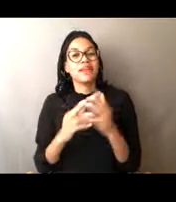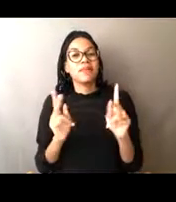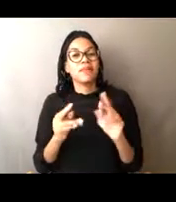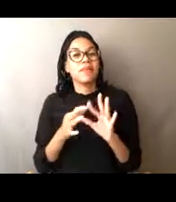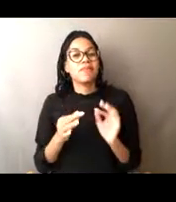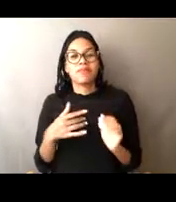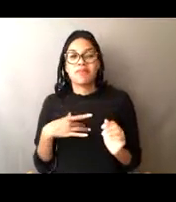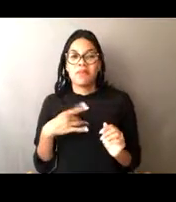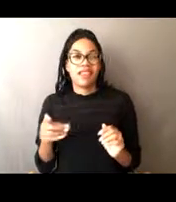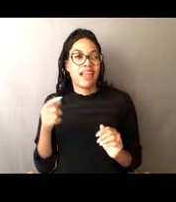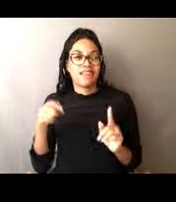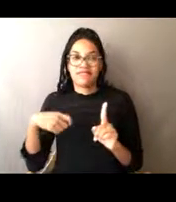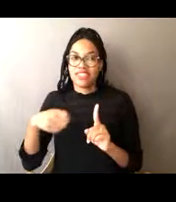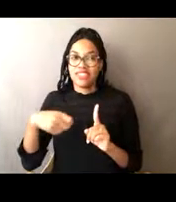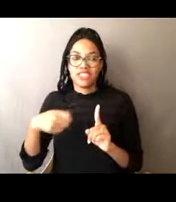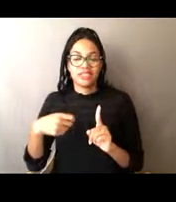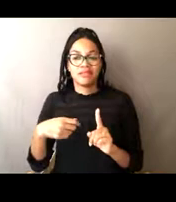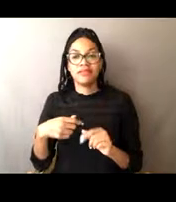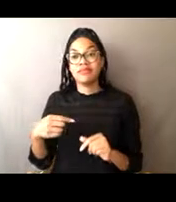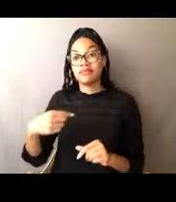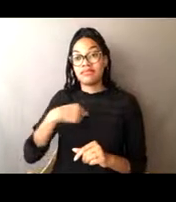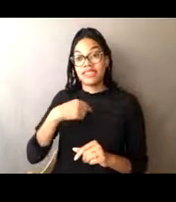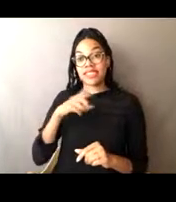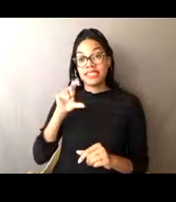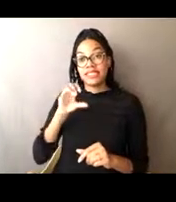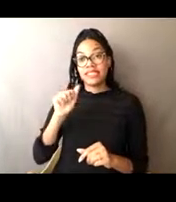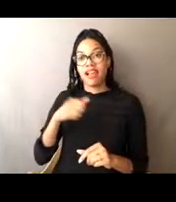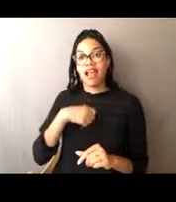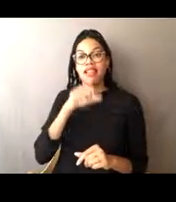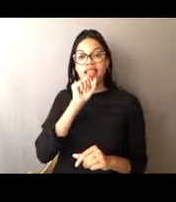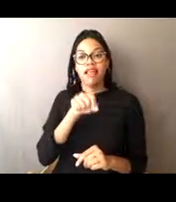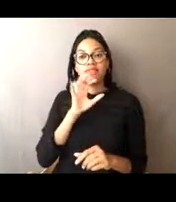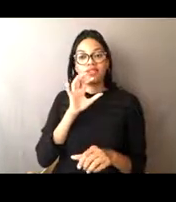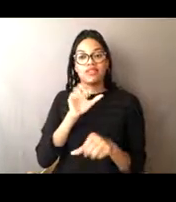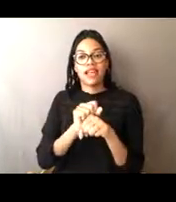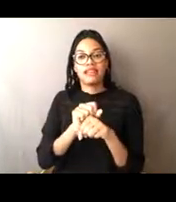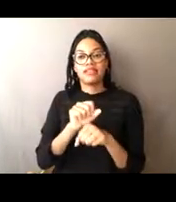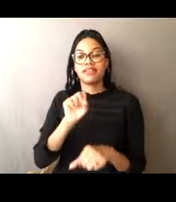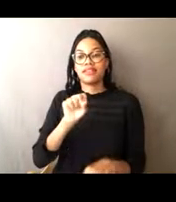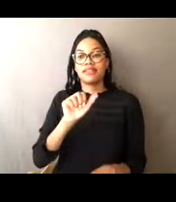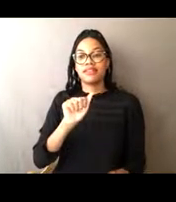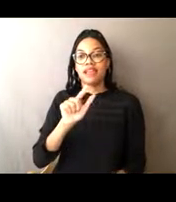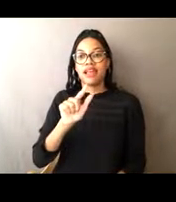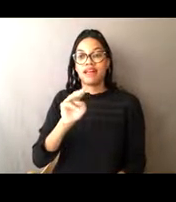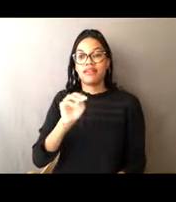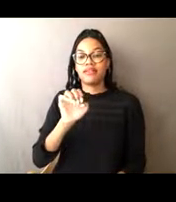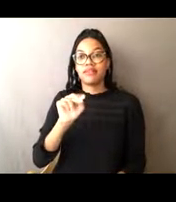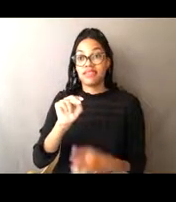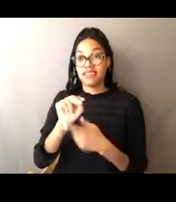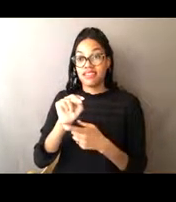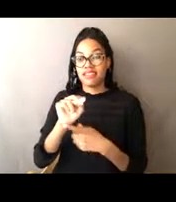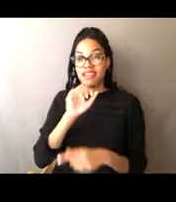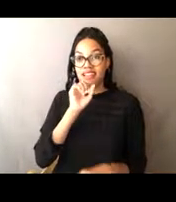I know that for myself, I like to go salmon fishing, and actually we were out on the Puget Sound fishing just this weekend,